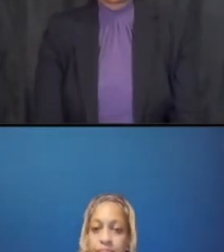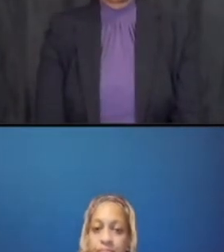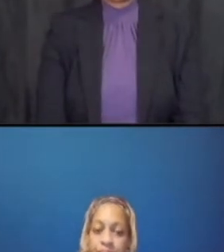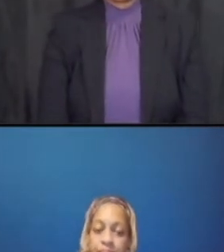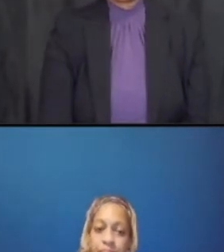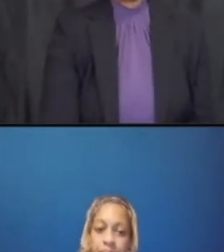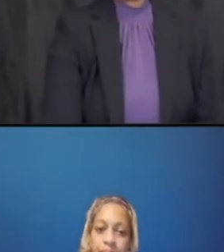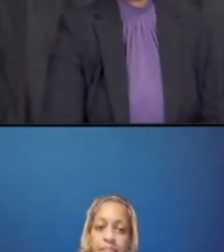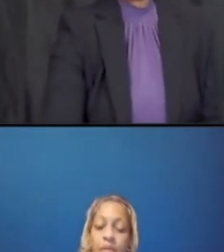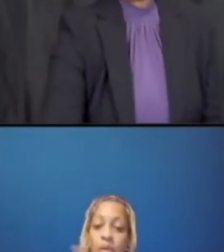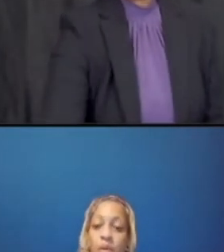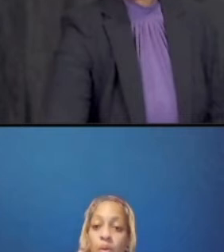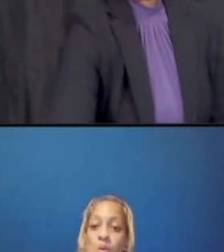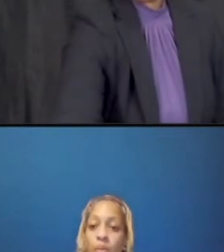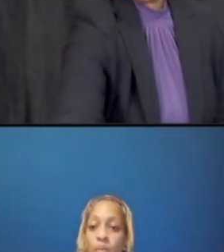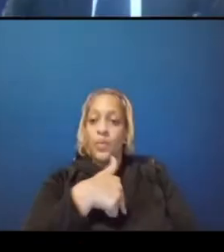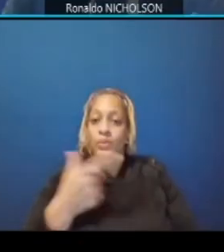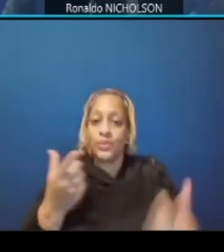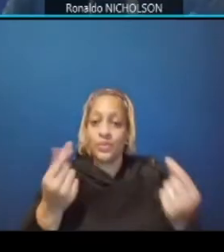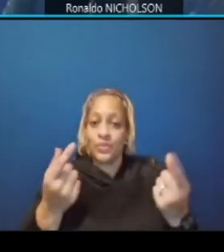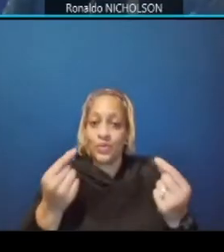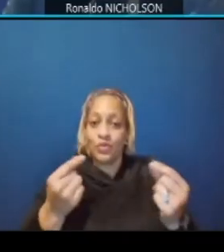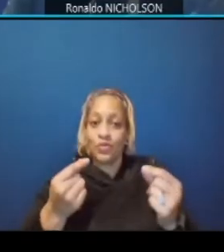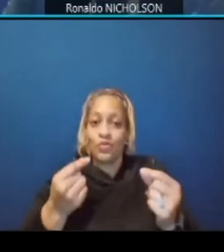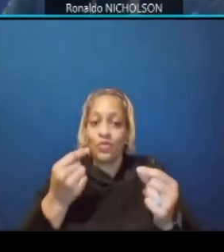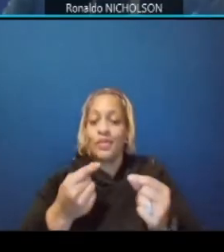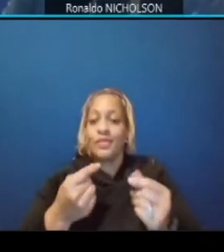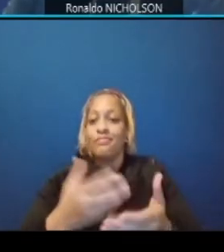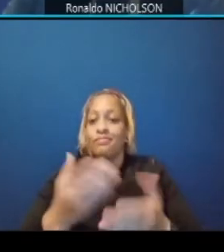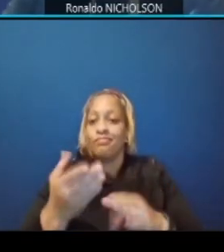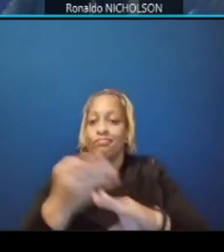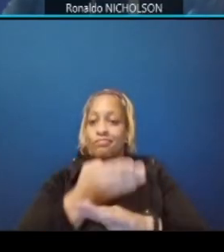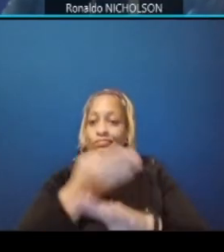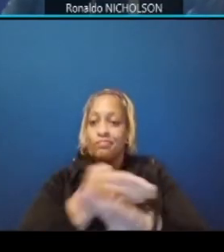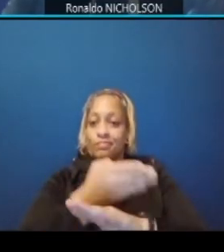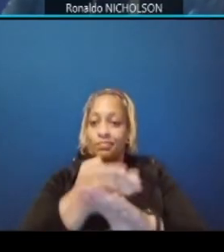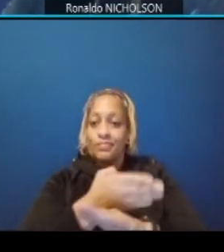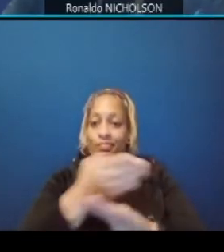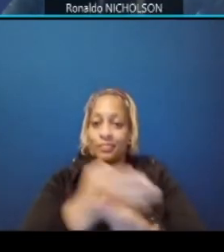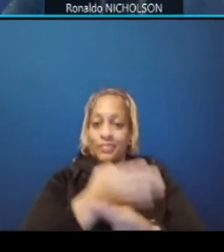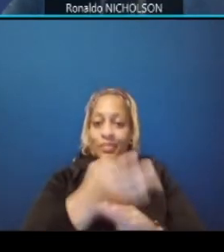we will be rehabilitating the keyman lake bridge as well as the ethel kennedy bridge